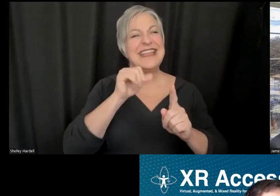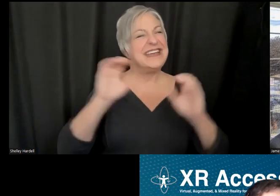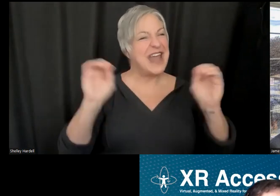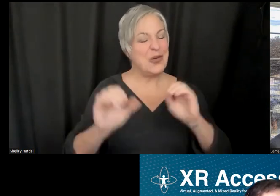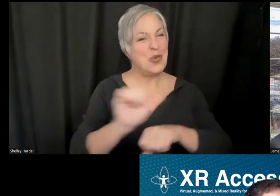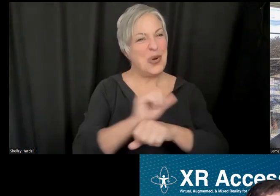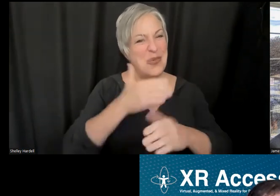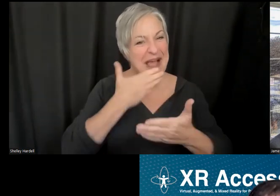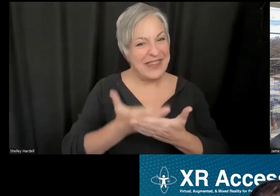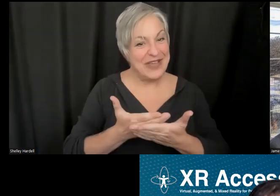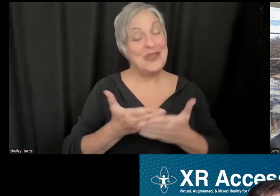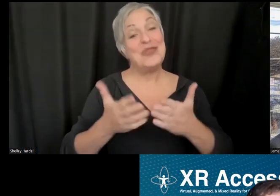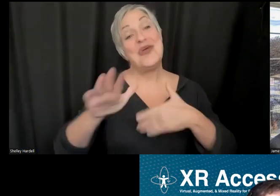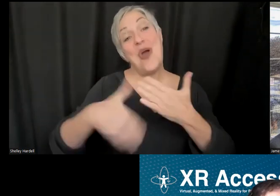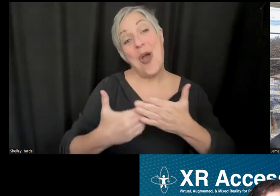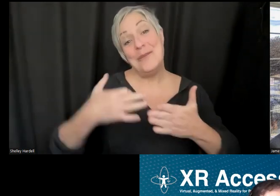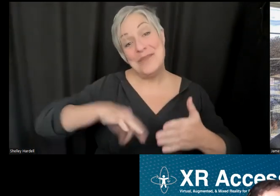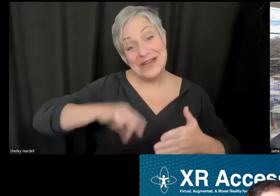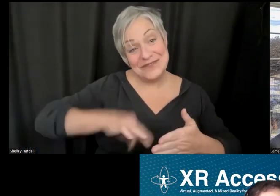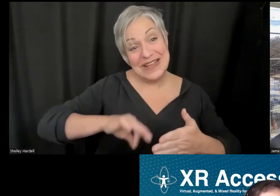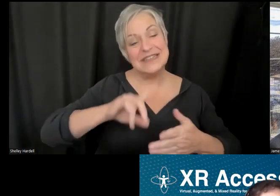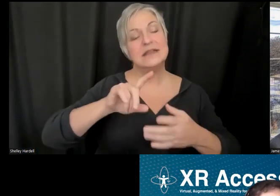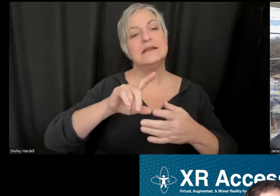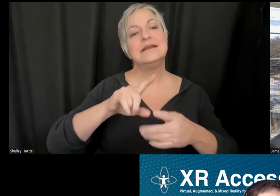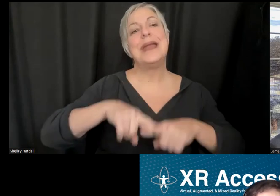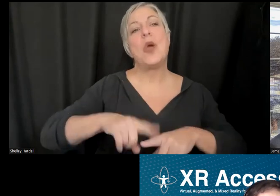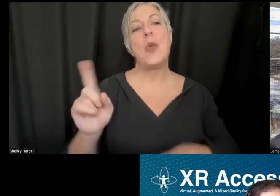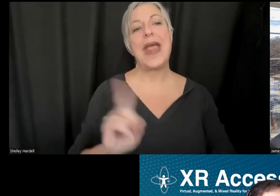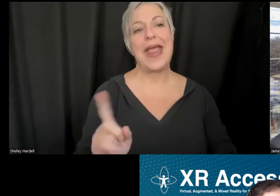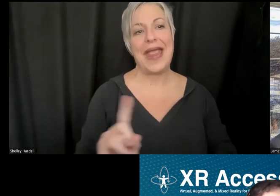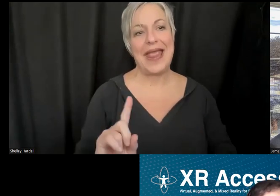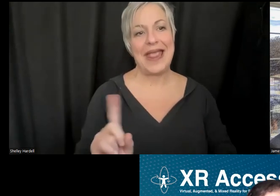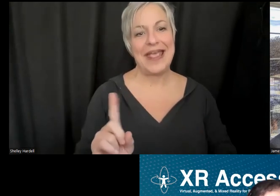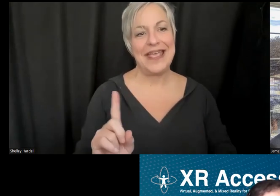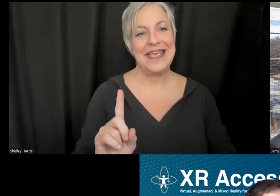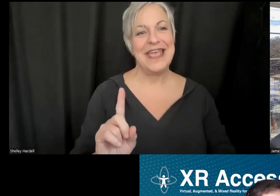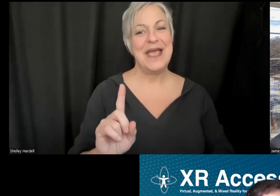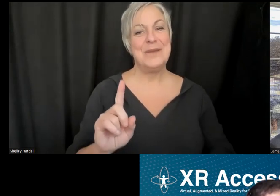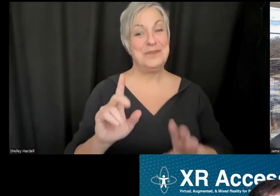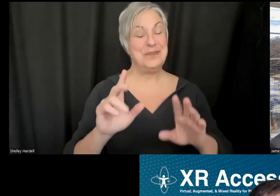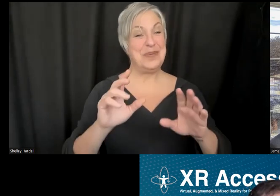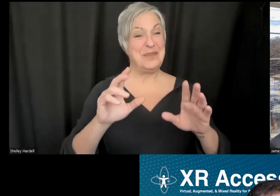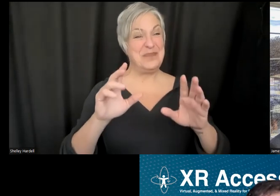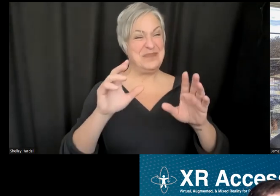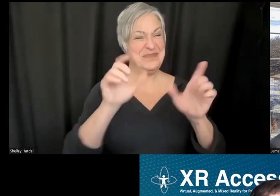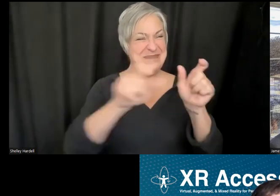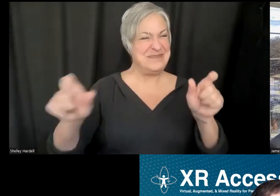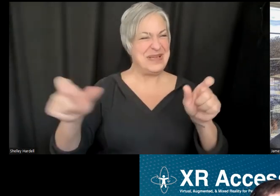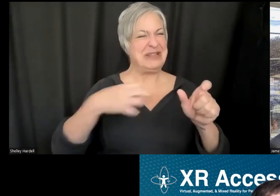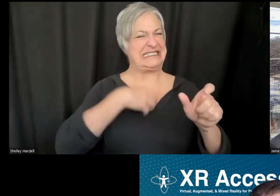were useful in particular situations, but the complaint they kept getting from everybody was, I don't want to have to